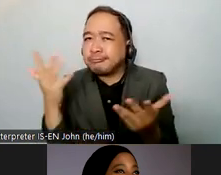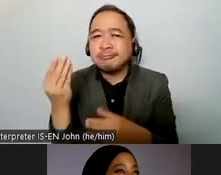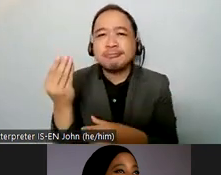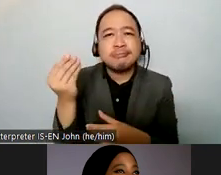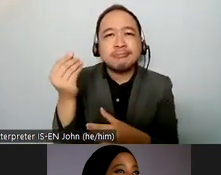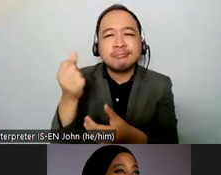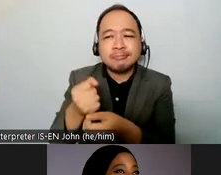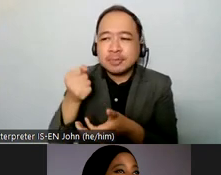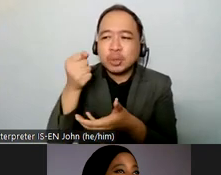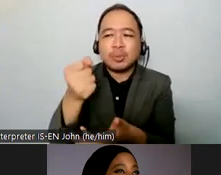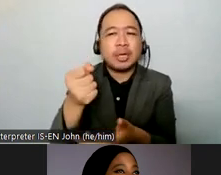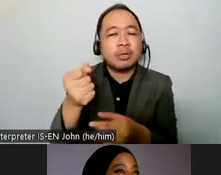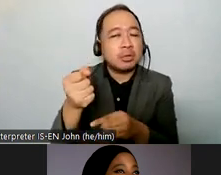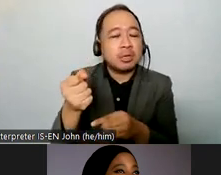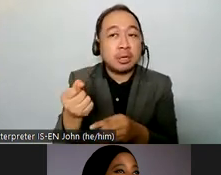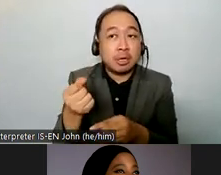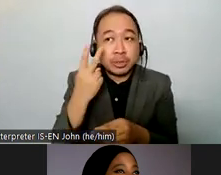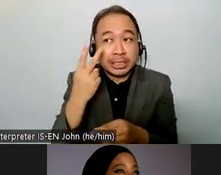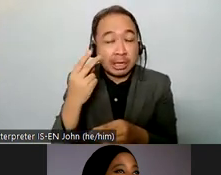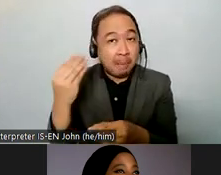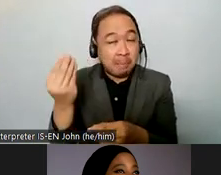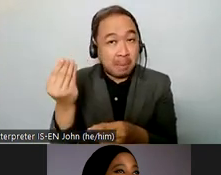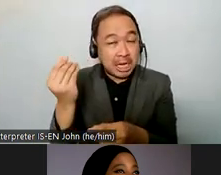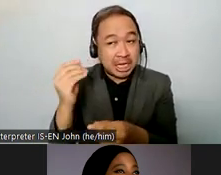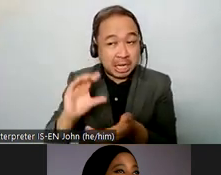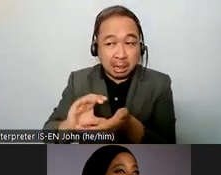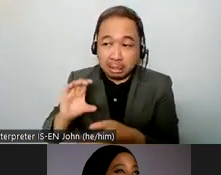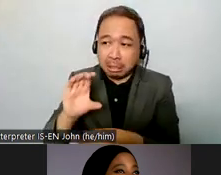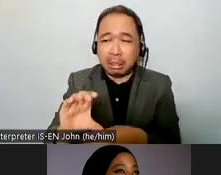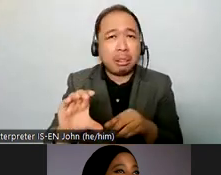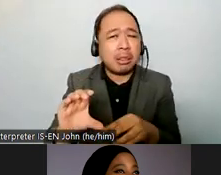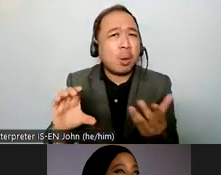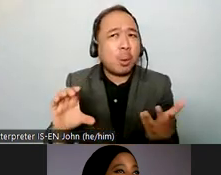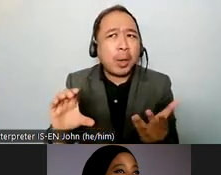there is a proper monitoring and complaint system in place to prevent that the funds